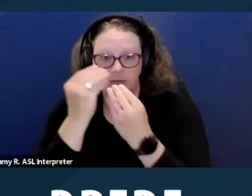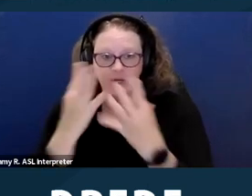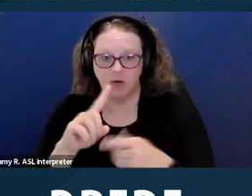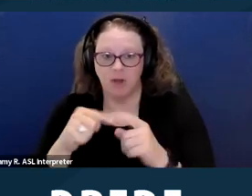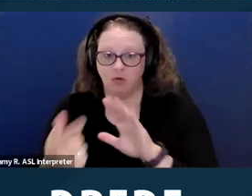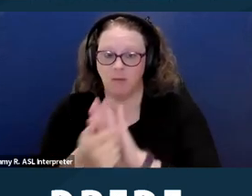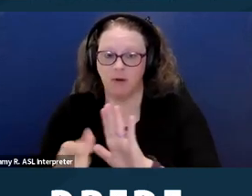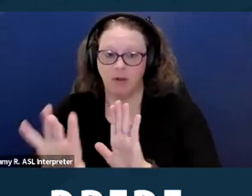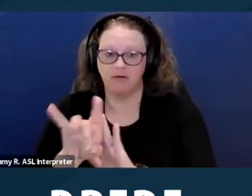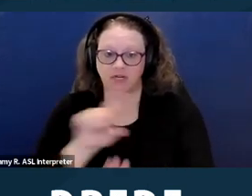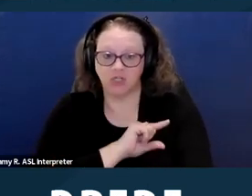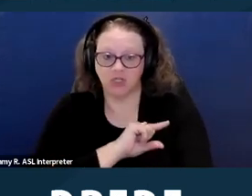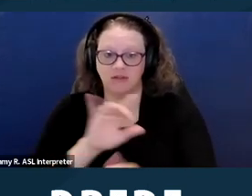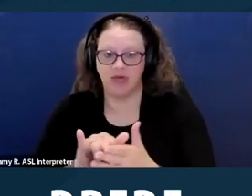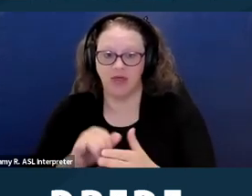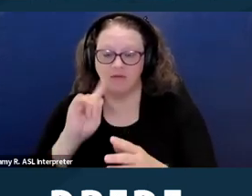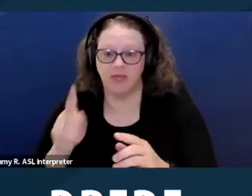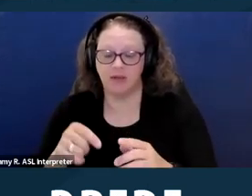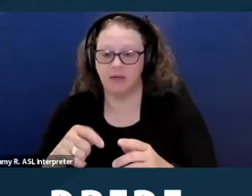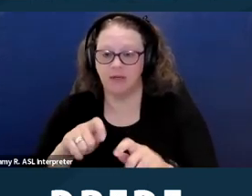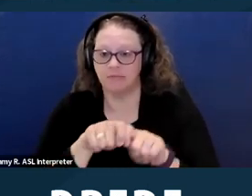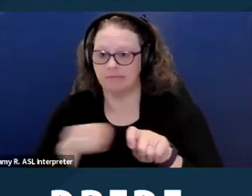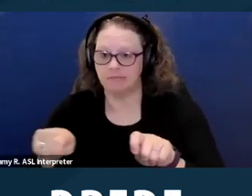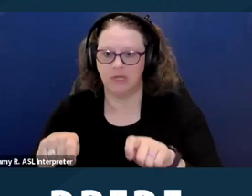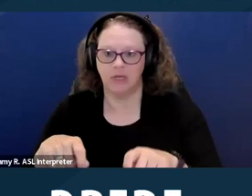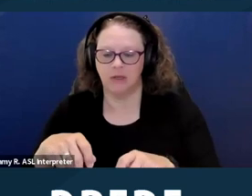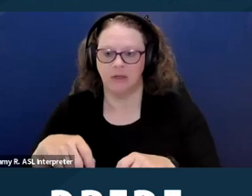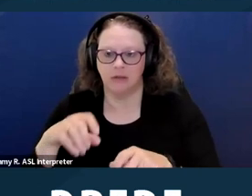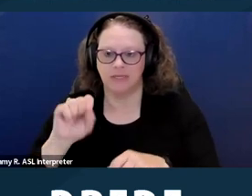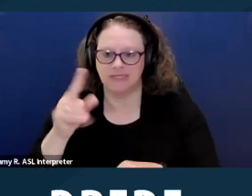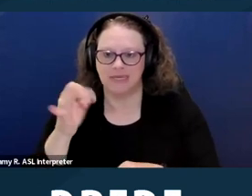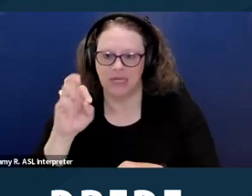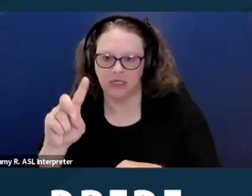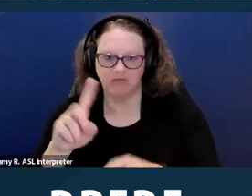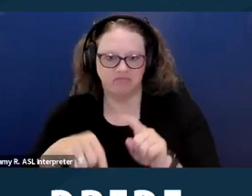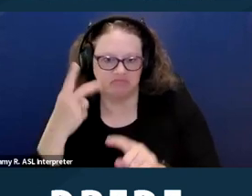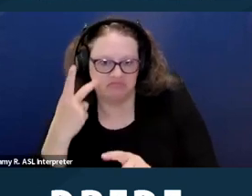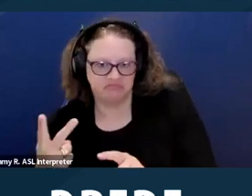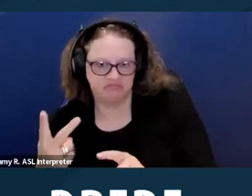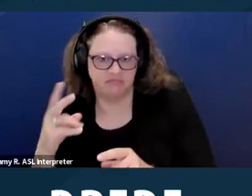or matters processed in the juvenile justice system unless pursuant to a court order that specifically says that.